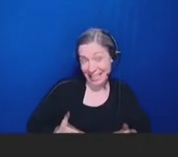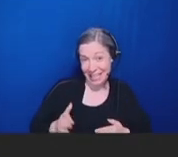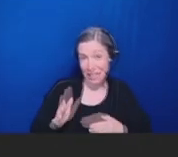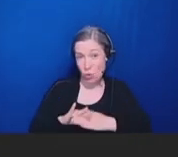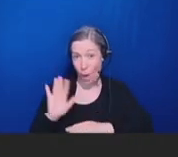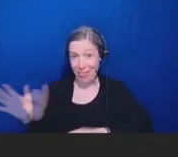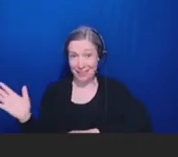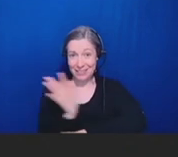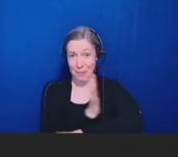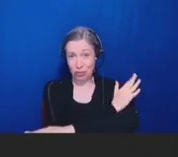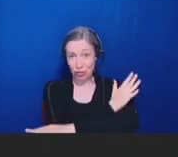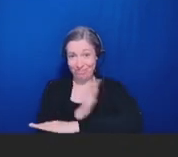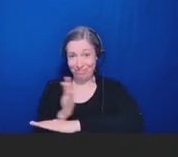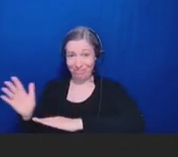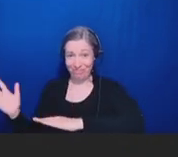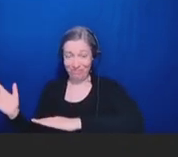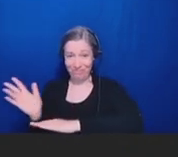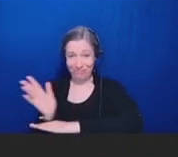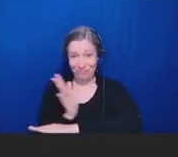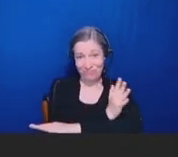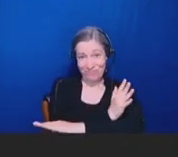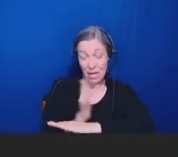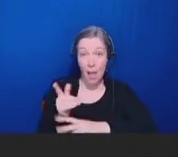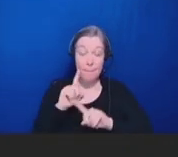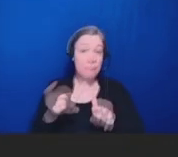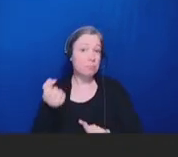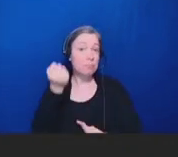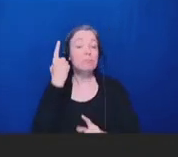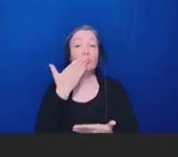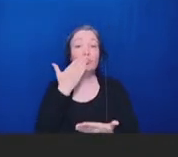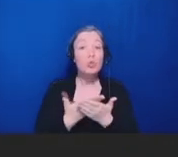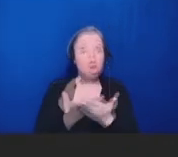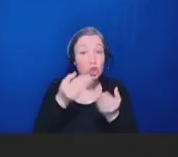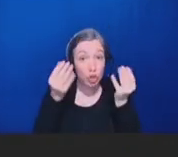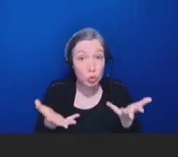But the good news is that, you know, it's primarily affecting those who have at least